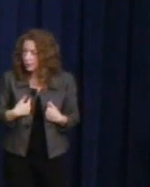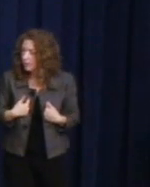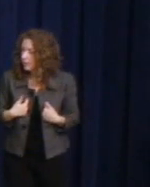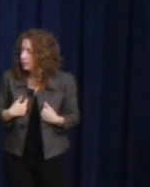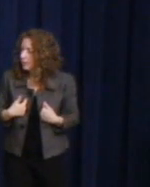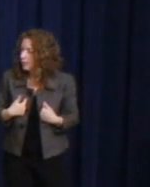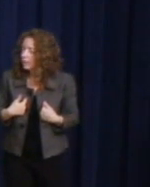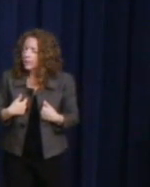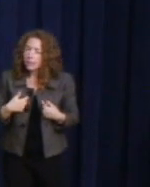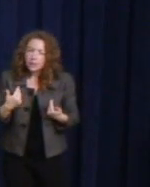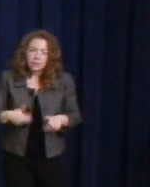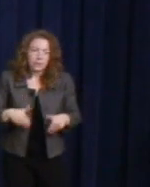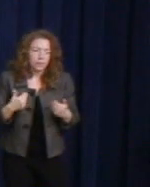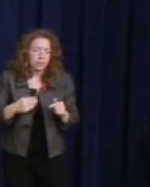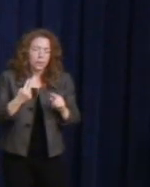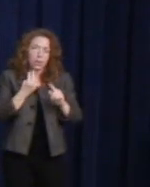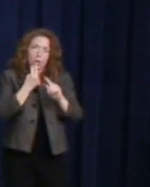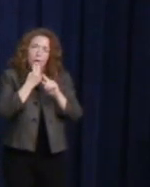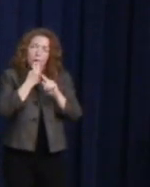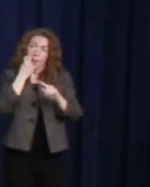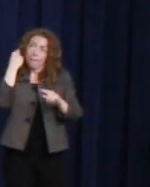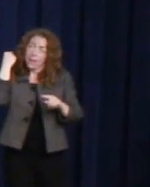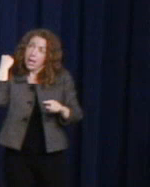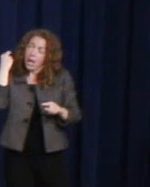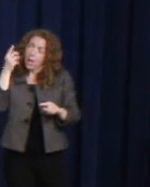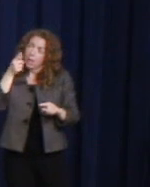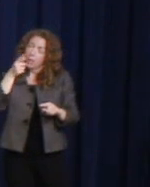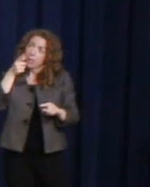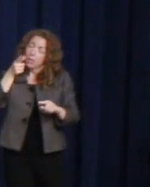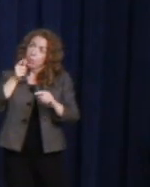a time when running for San Francisco's supervisor